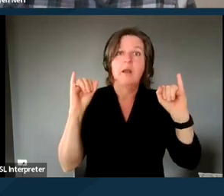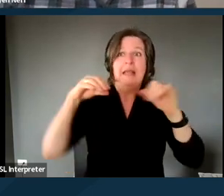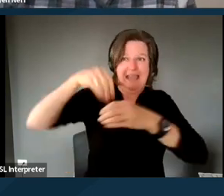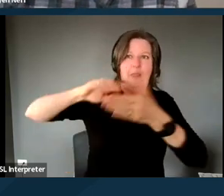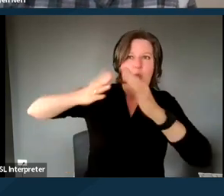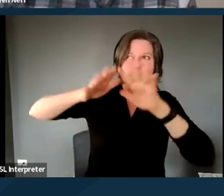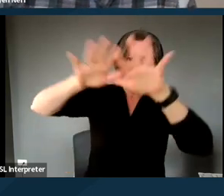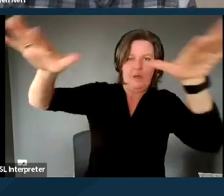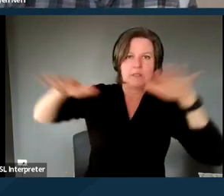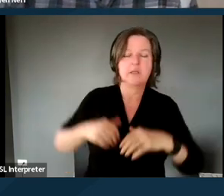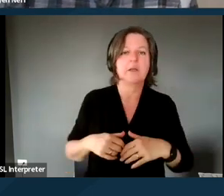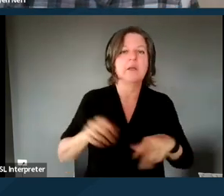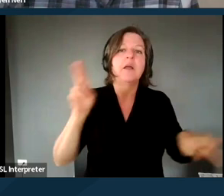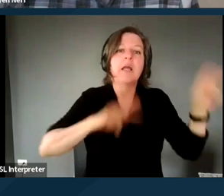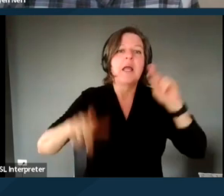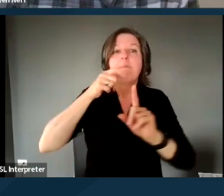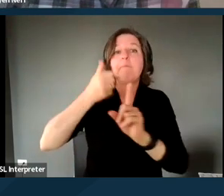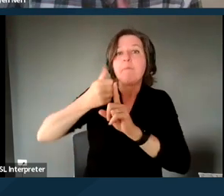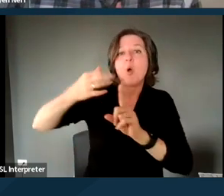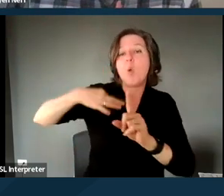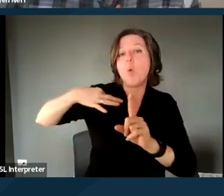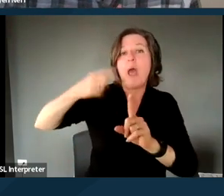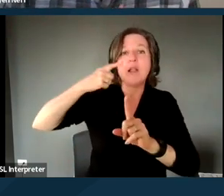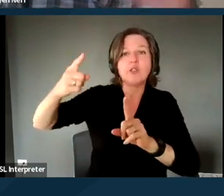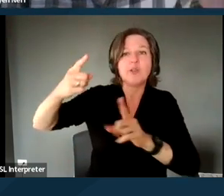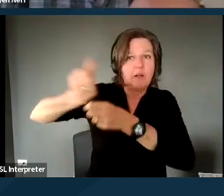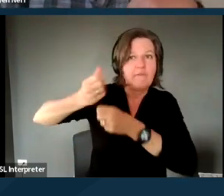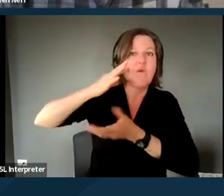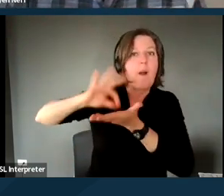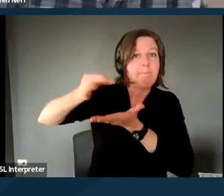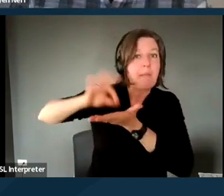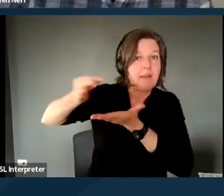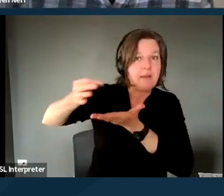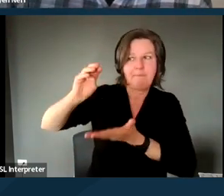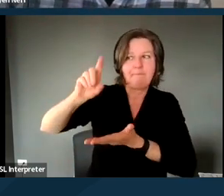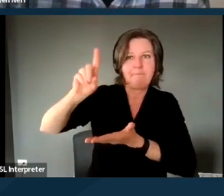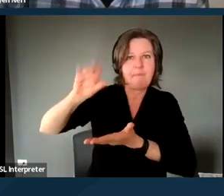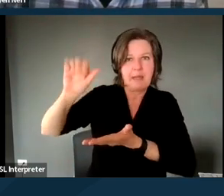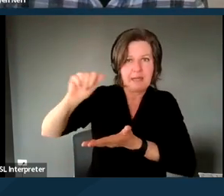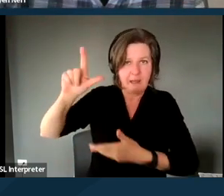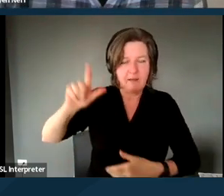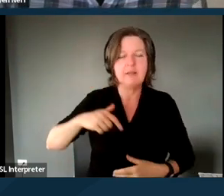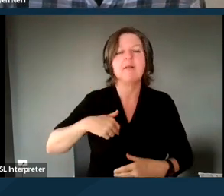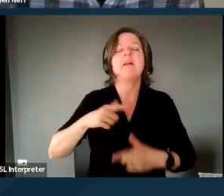It's for people who are Medi-Cal eligible, and then we'll go into the different specific waivers that are listed here.